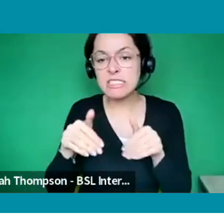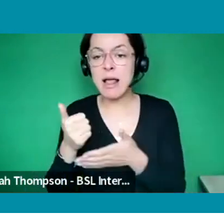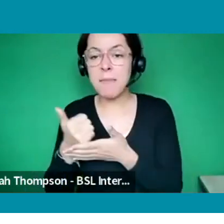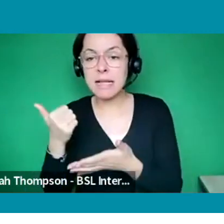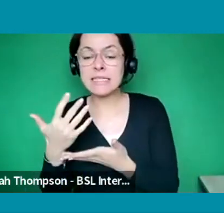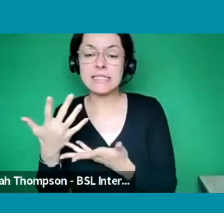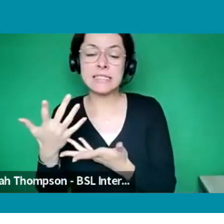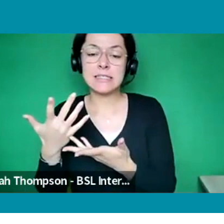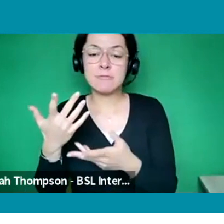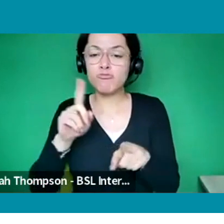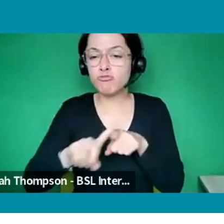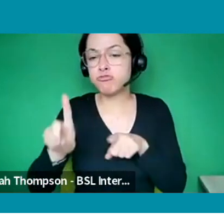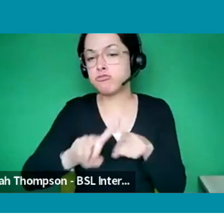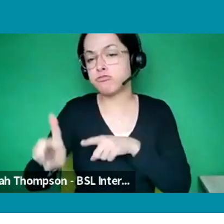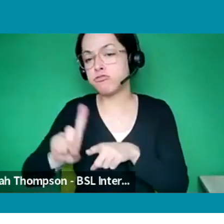and many, many other sectors.